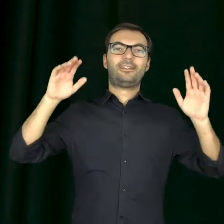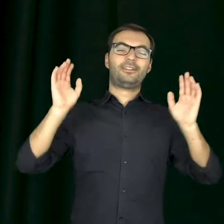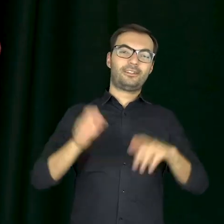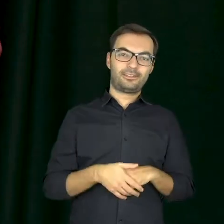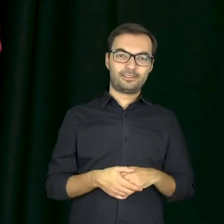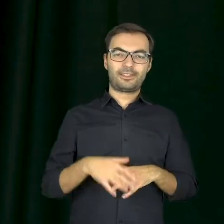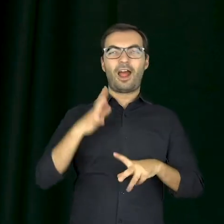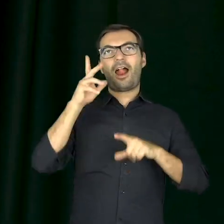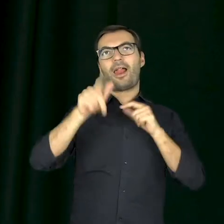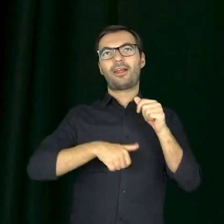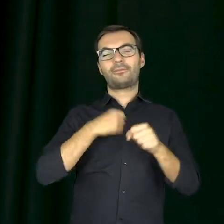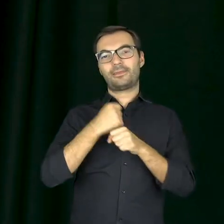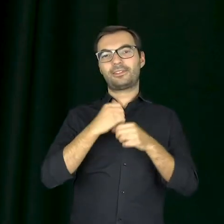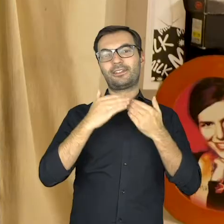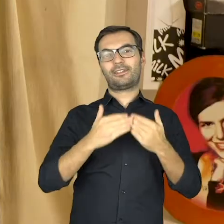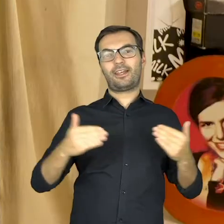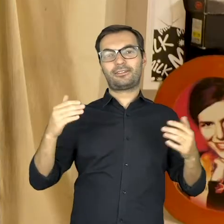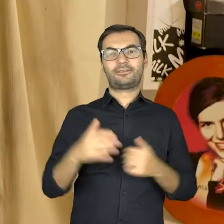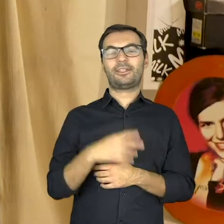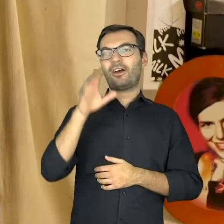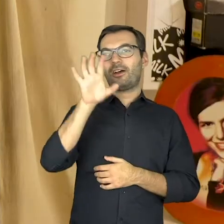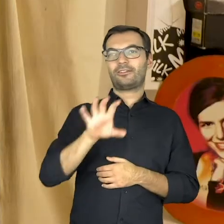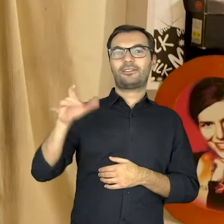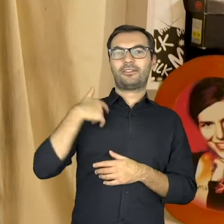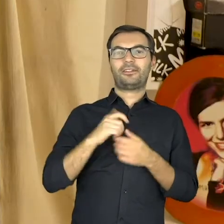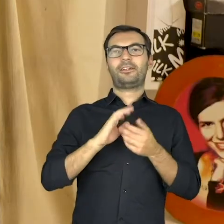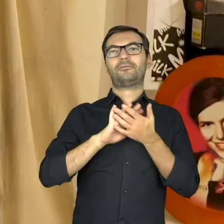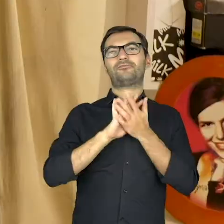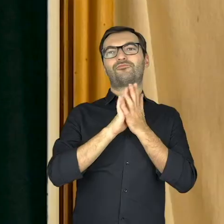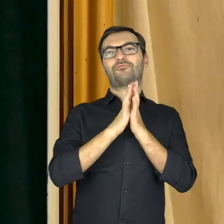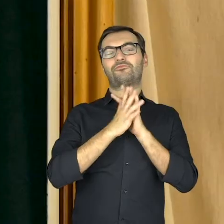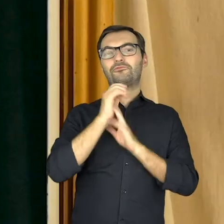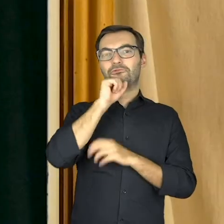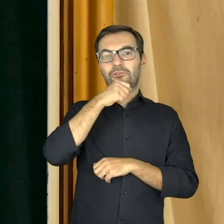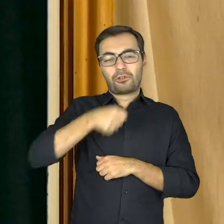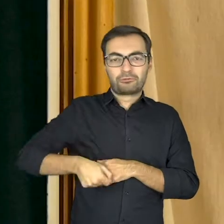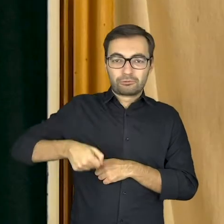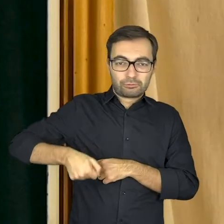Uhh... So many years spent in the Theater. In no time I’ll become an old lady with grey hair…